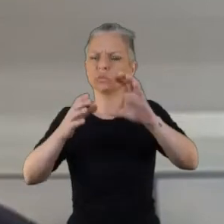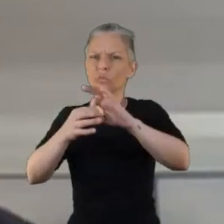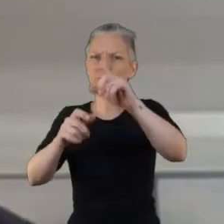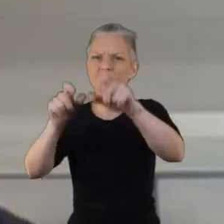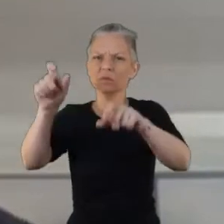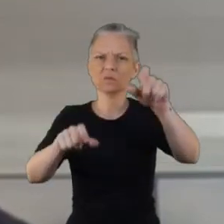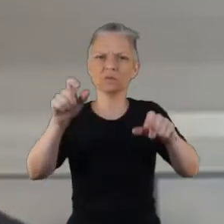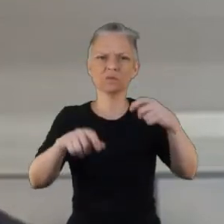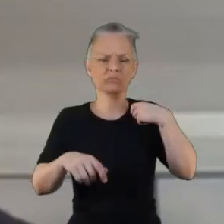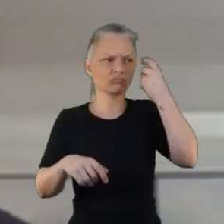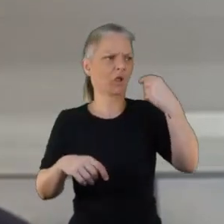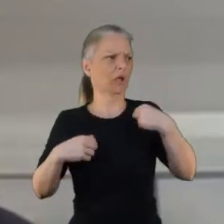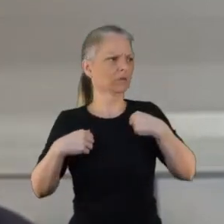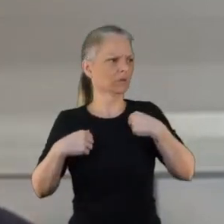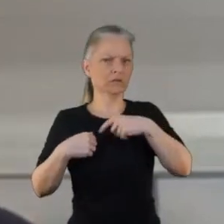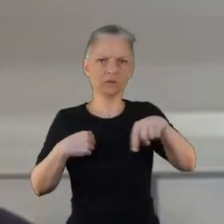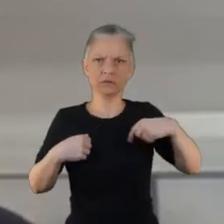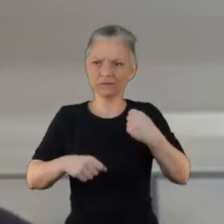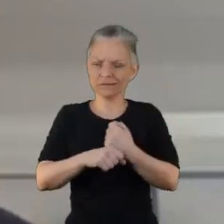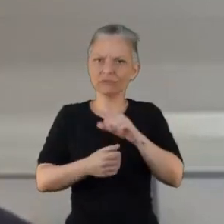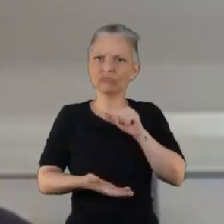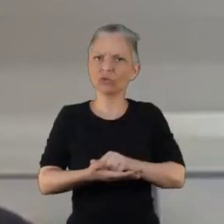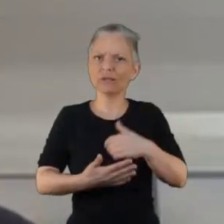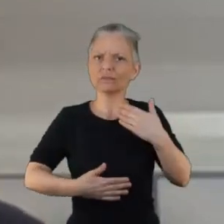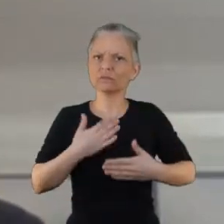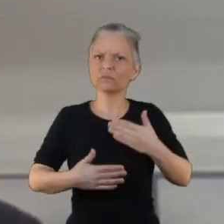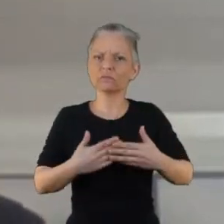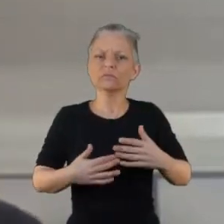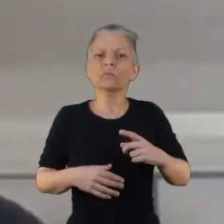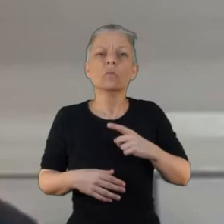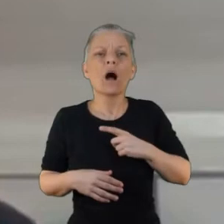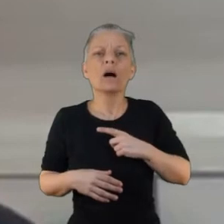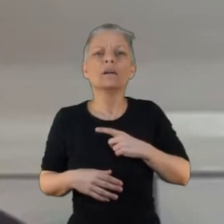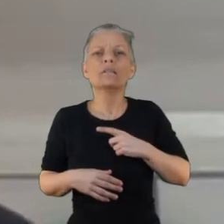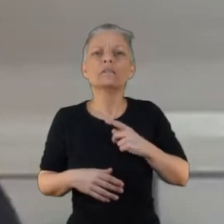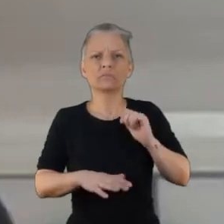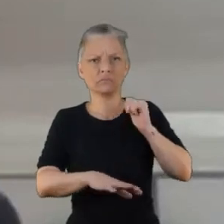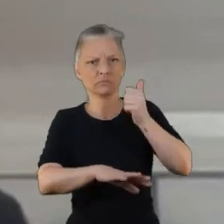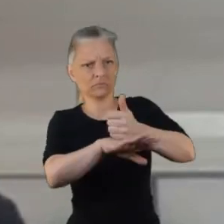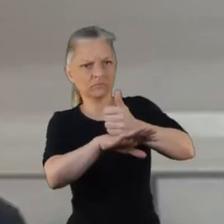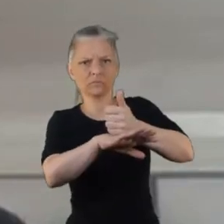and it and it wasn't run by us. There was something quite powerful about hearing feedback about what we were trying to do as